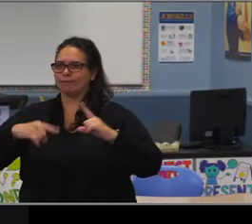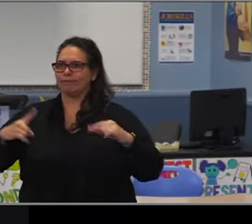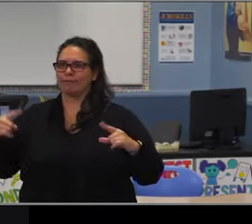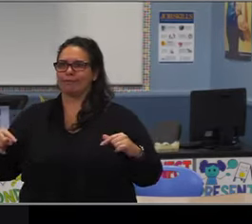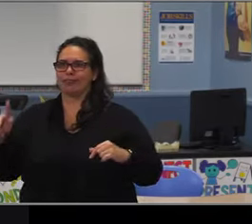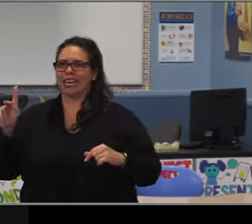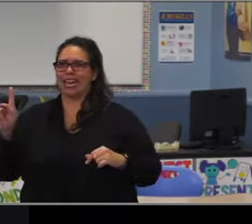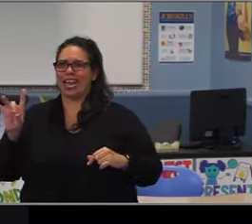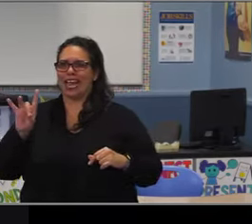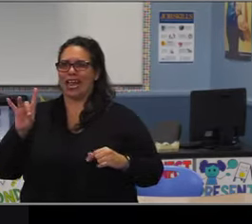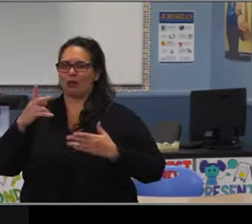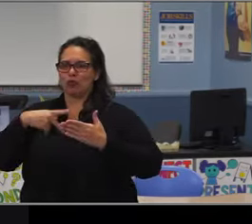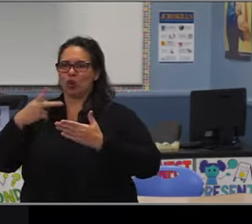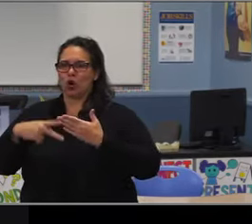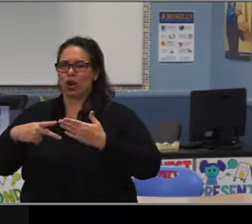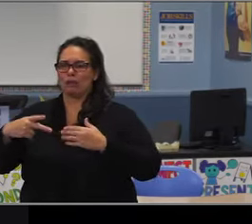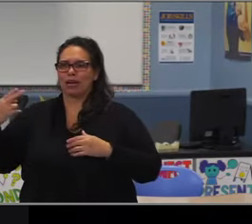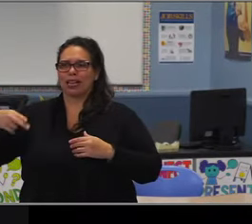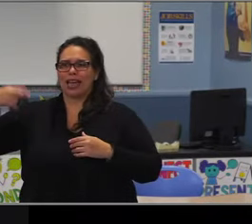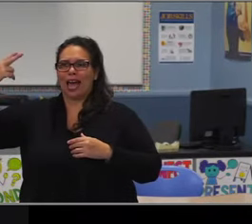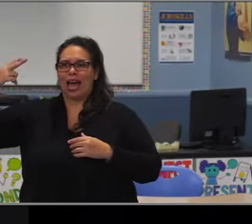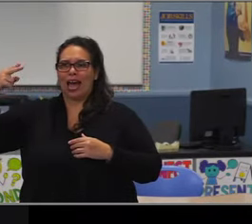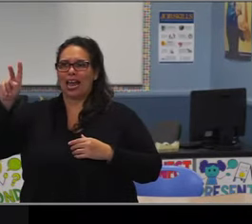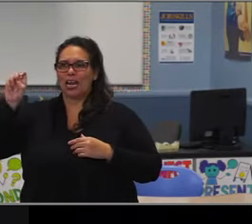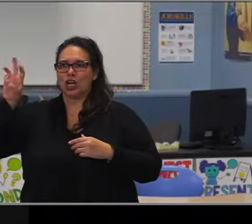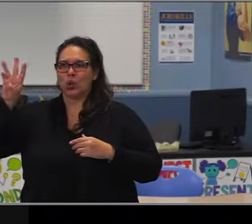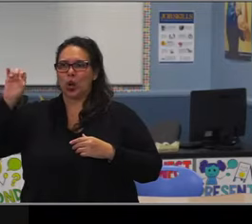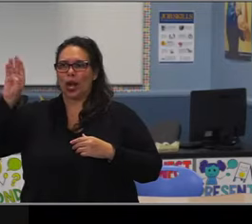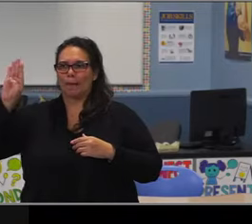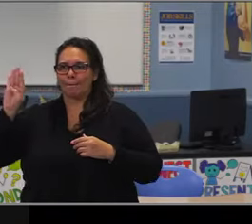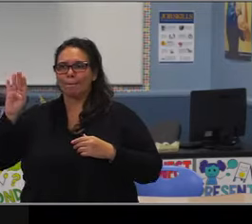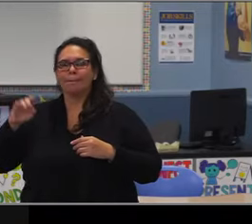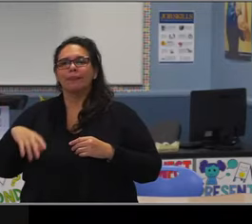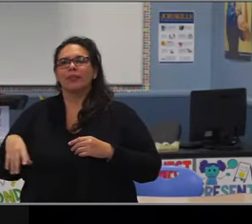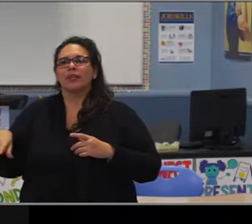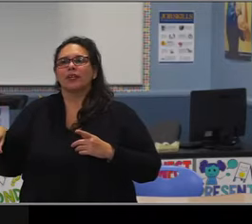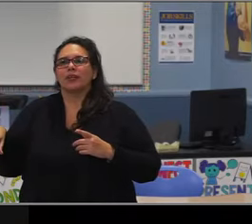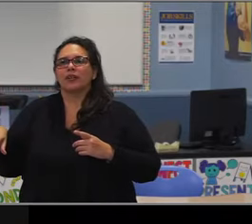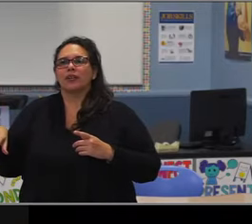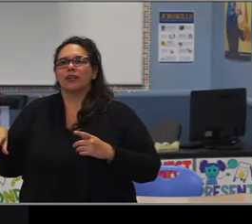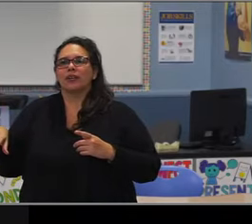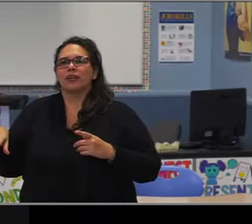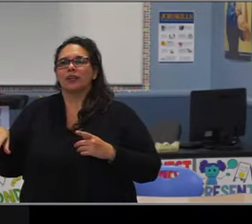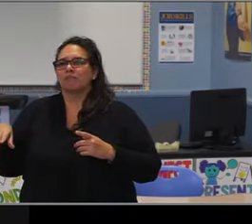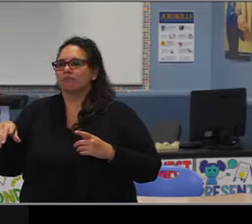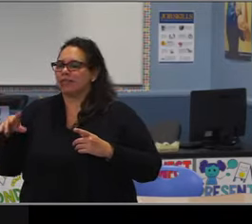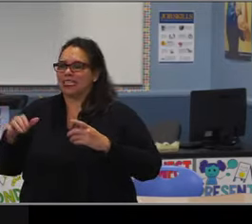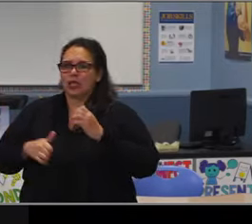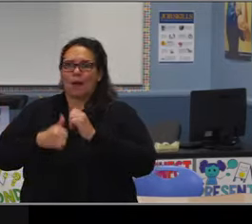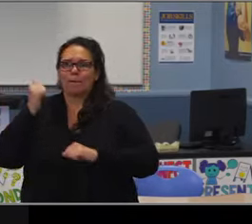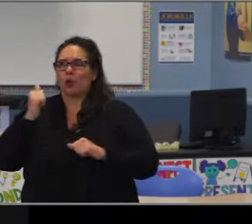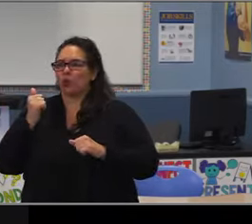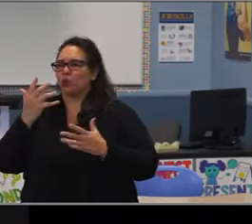it makes it very limiting in terms of maximizing course load and maximizing elective options.